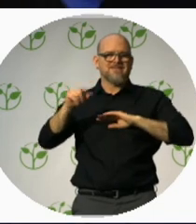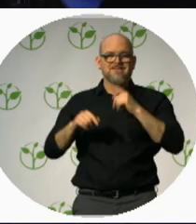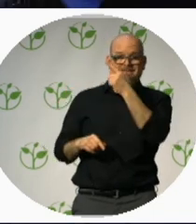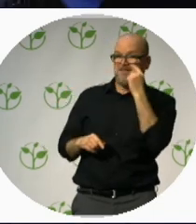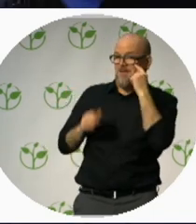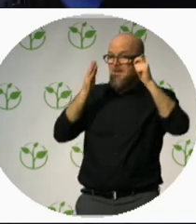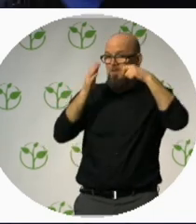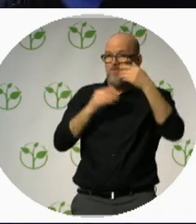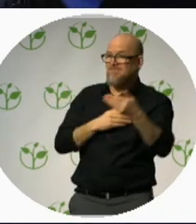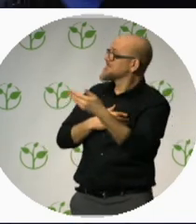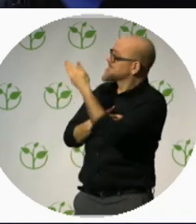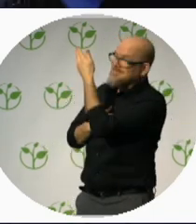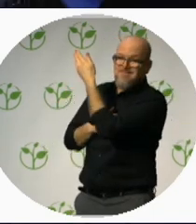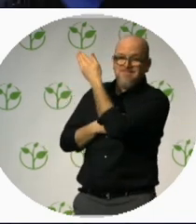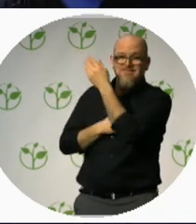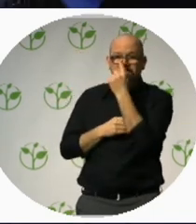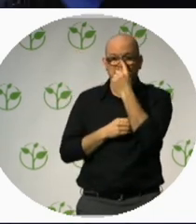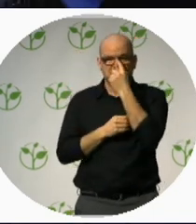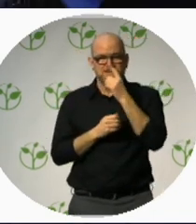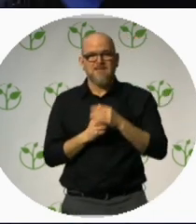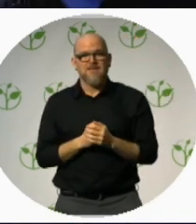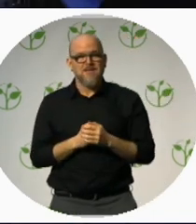DM – If you’re willing to do something like help help someone you’ve never met